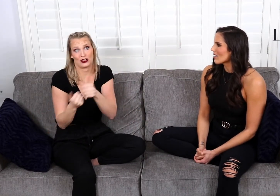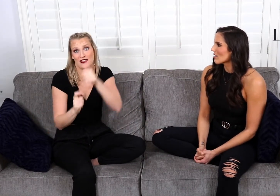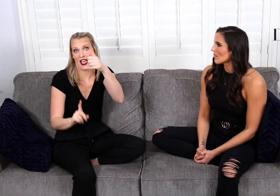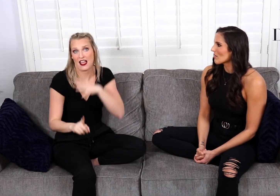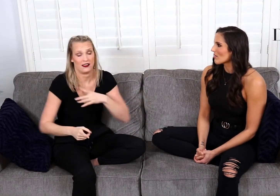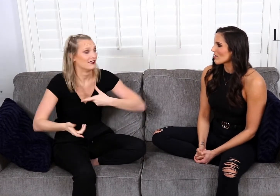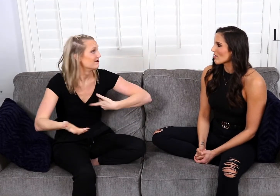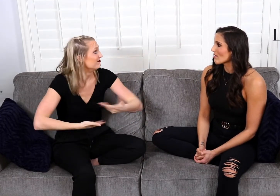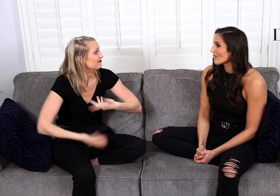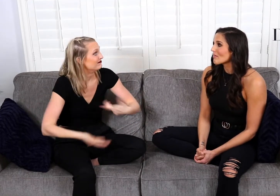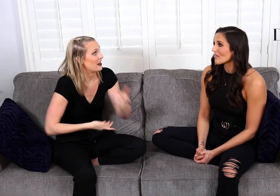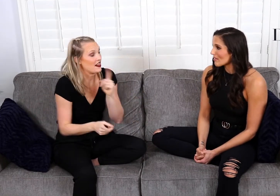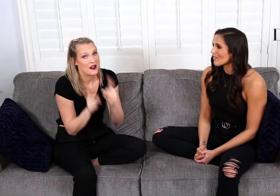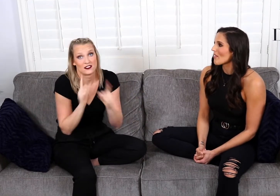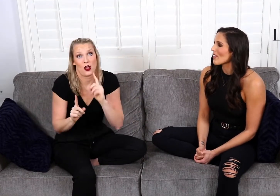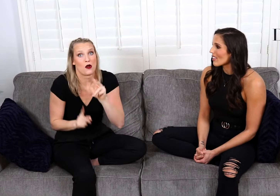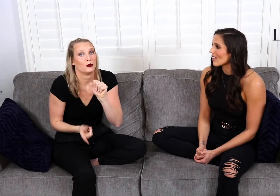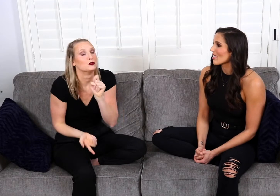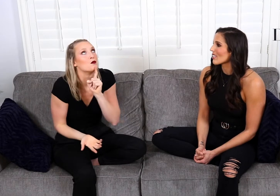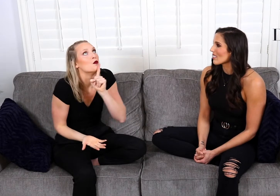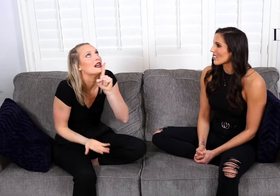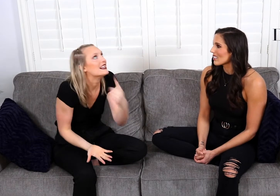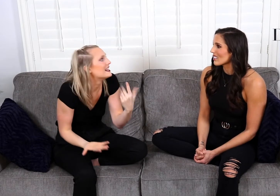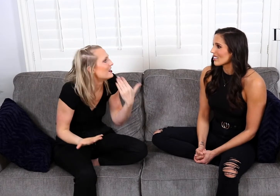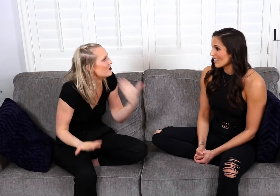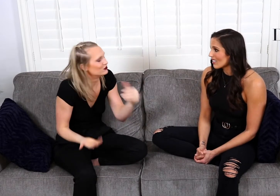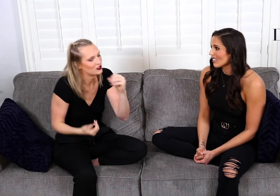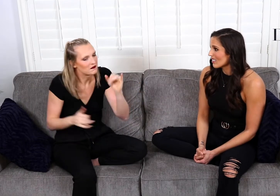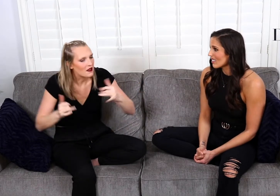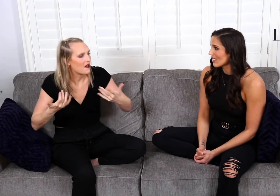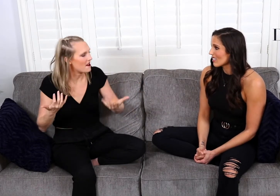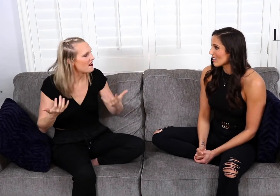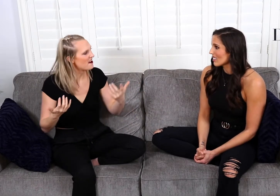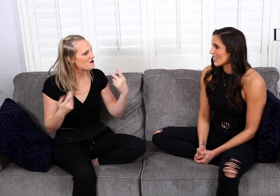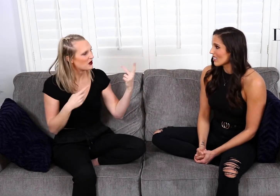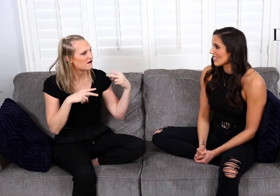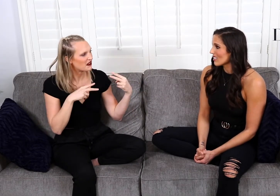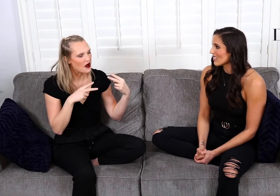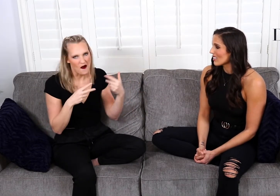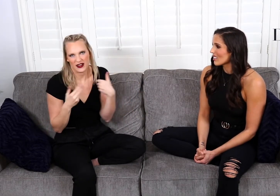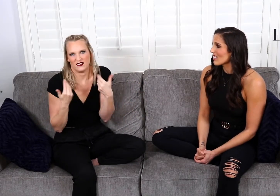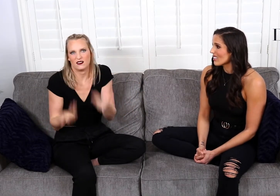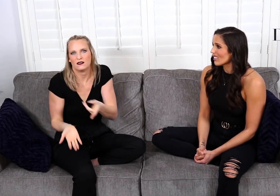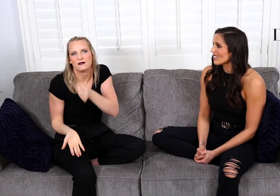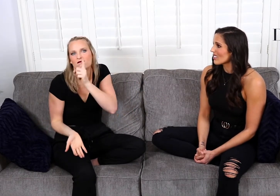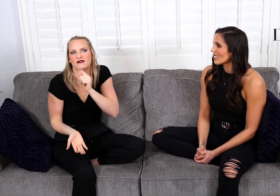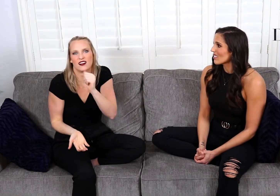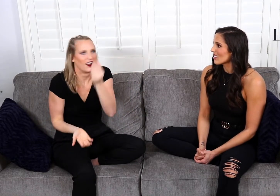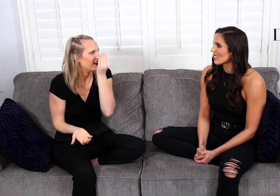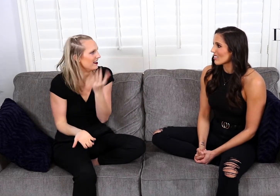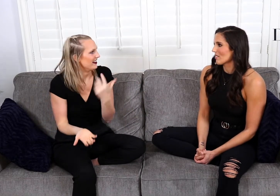I matched with a guy, our conversations were going so well. And Sarah and I looked at each other and said,